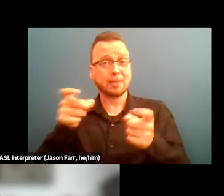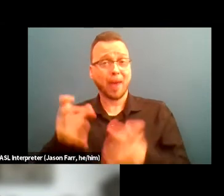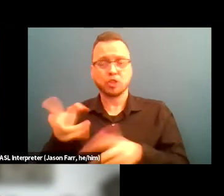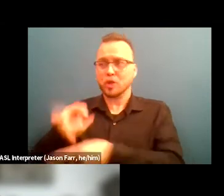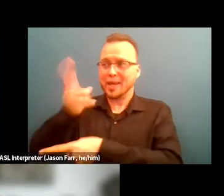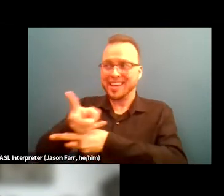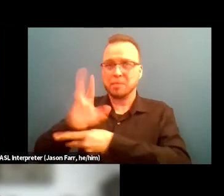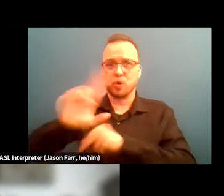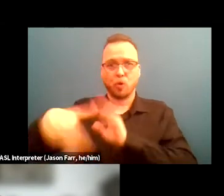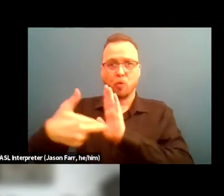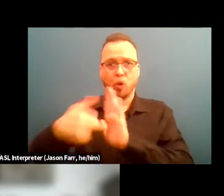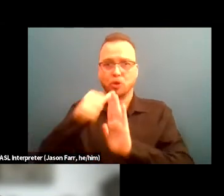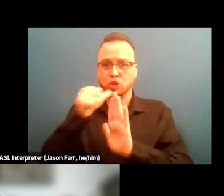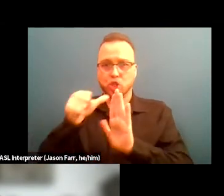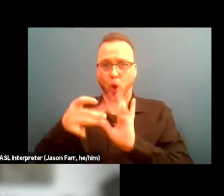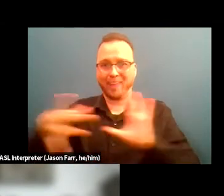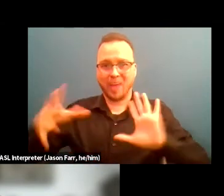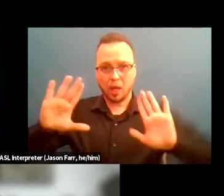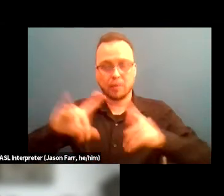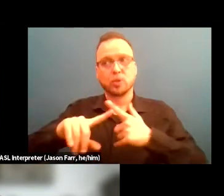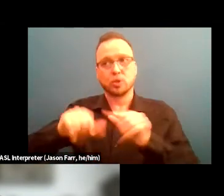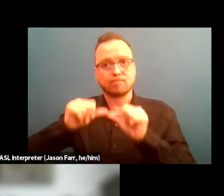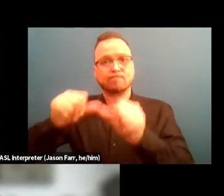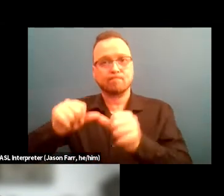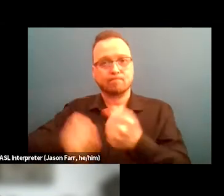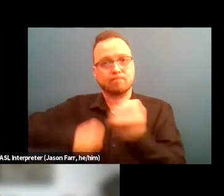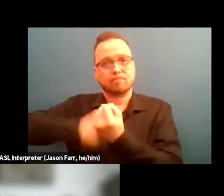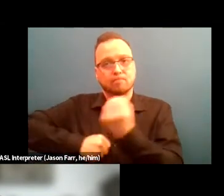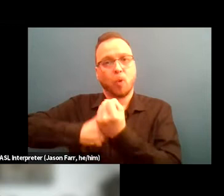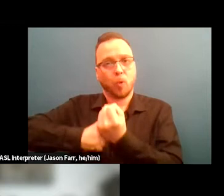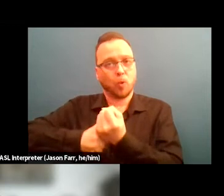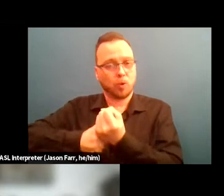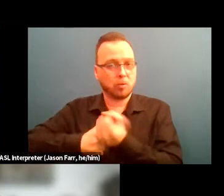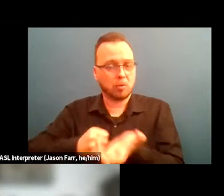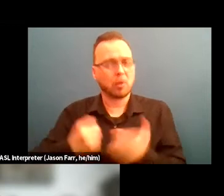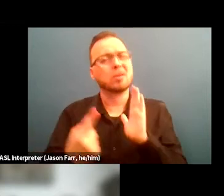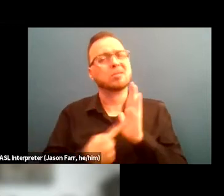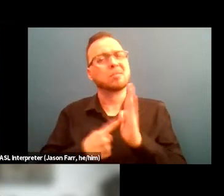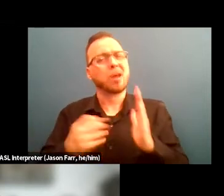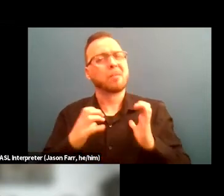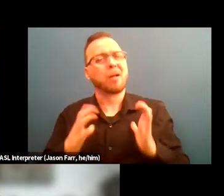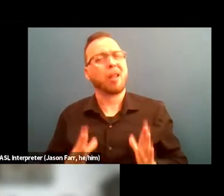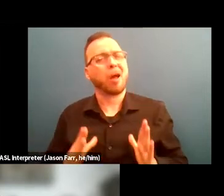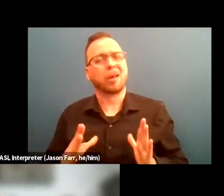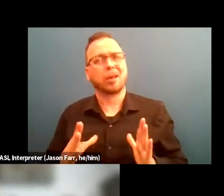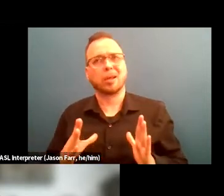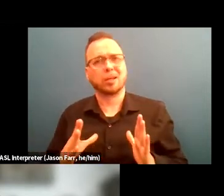and help assist with the client support. Sometimes, you know, clients have a hard time acclimating to a freer society